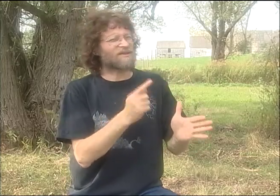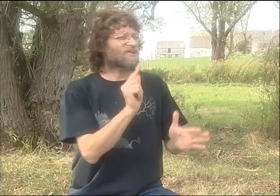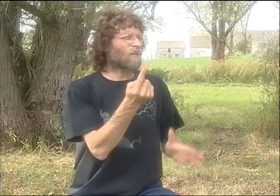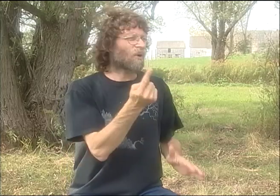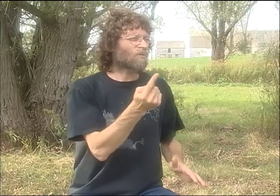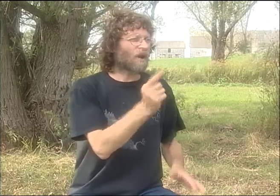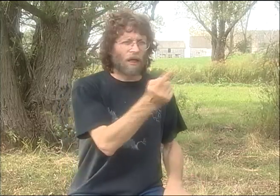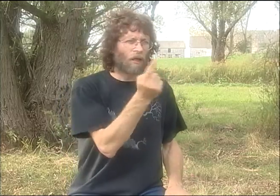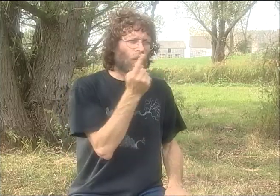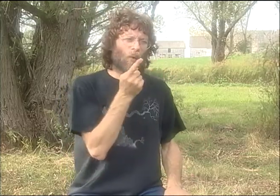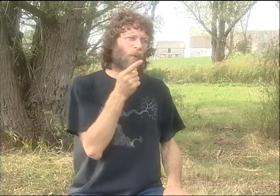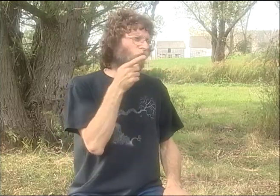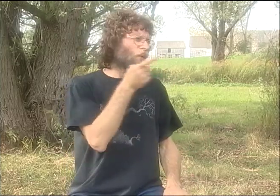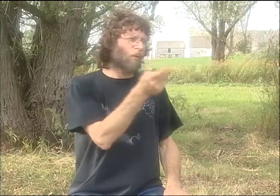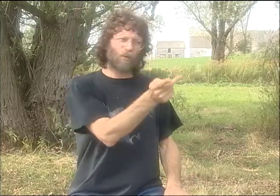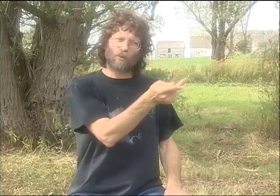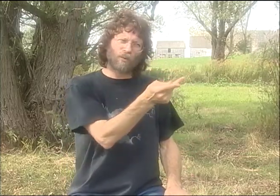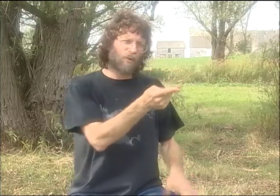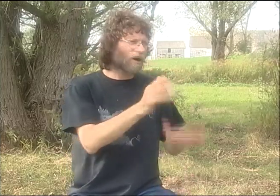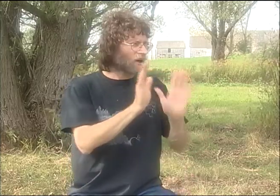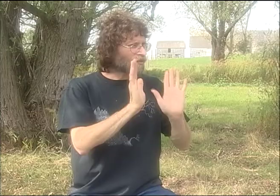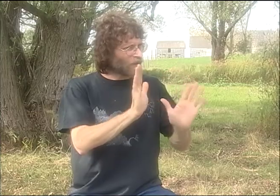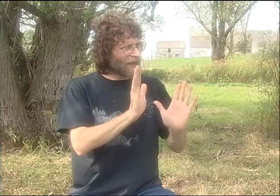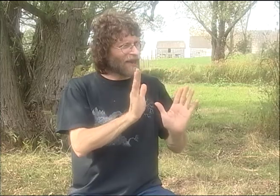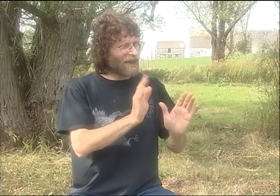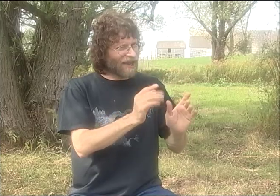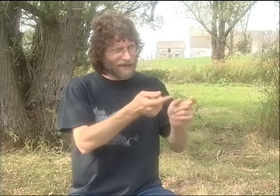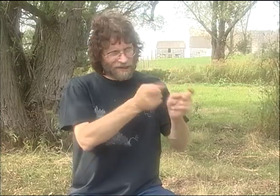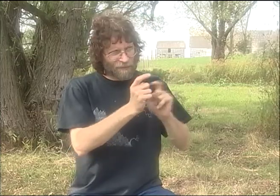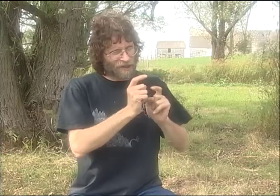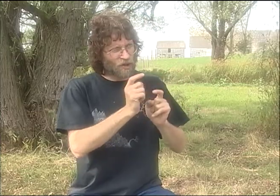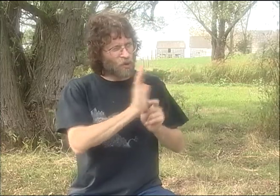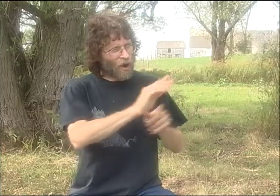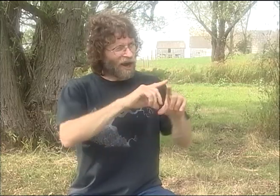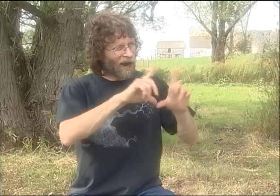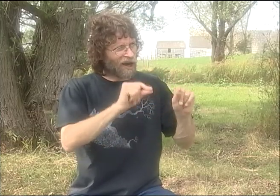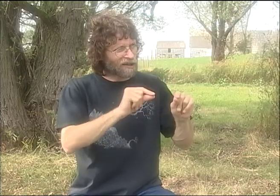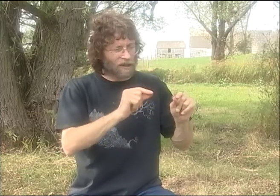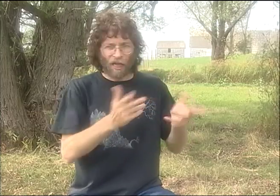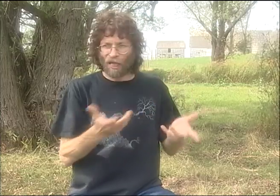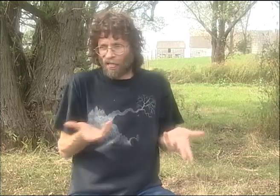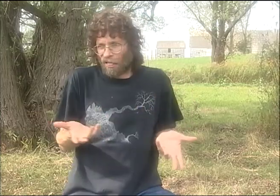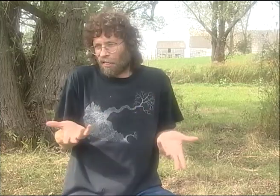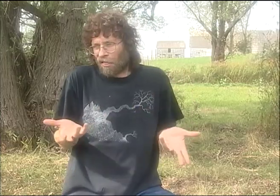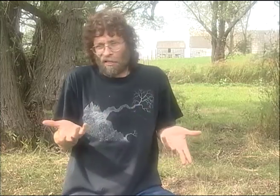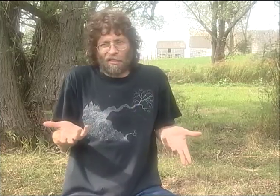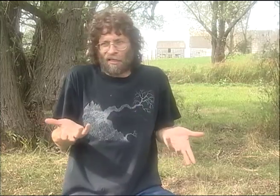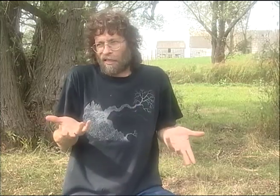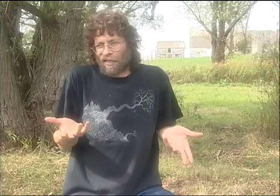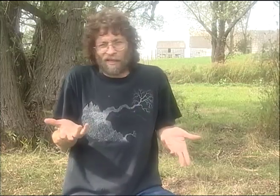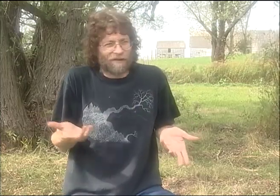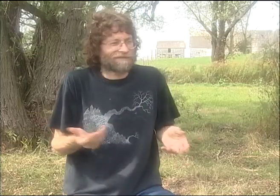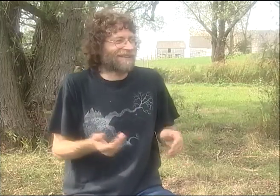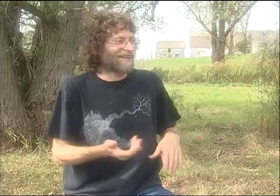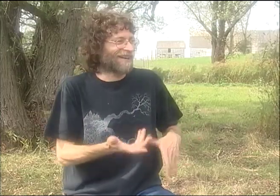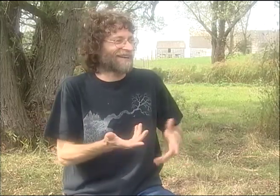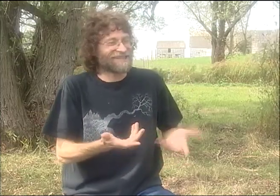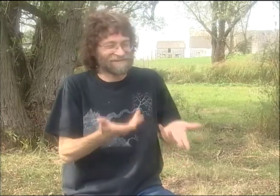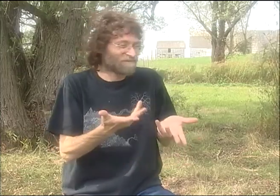THERE'D BE TINY AUDIENCES, REALLY SMALL AUDIENCES. BUT MAYBE ONCE IN A WHILE, SOMEBODY IN ONE OF THESE AUDIENCES WOULD COME UP AFTER